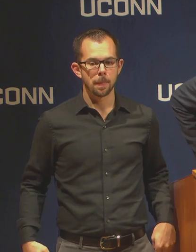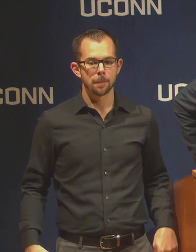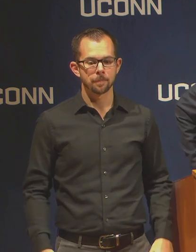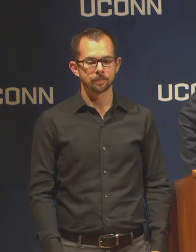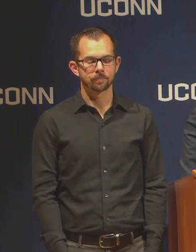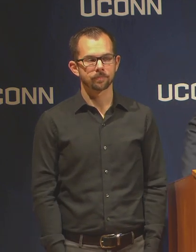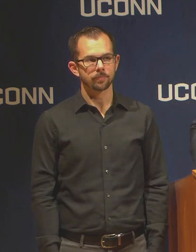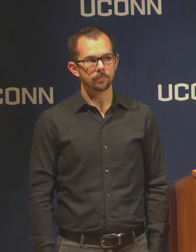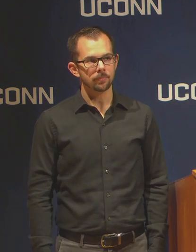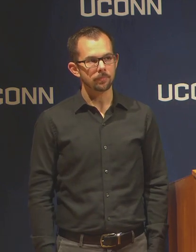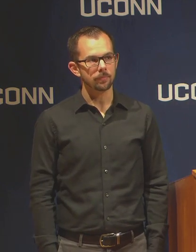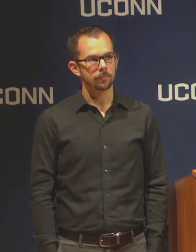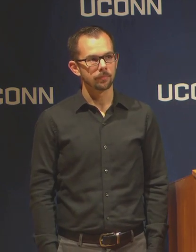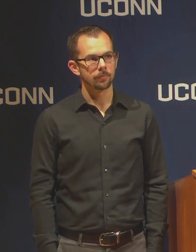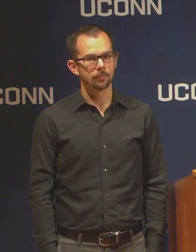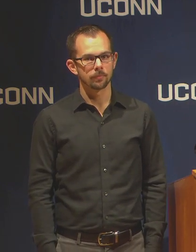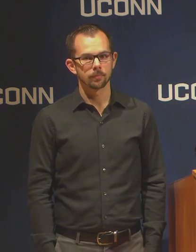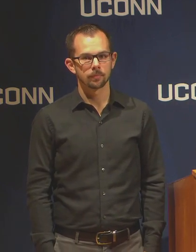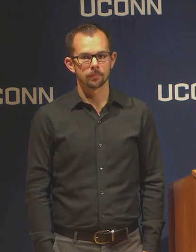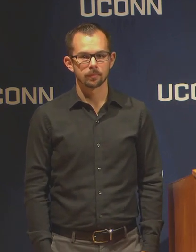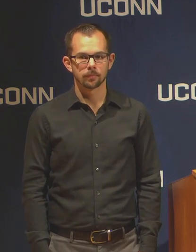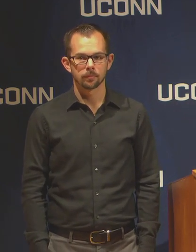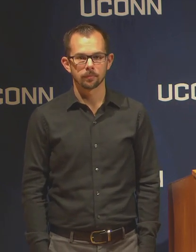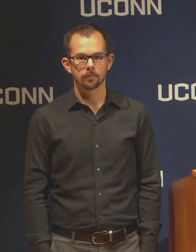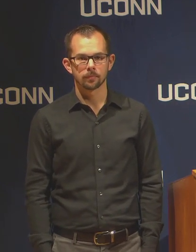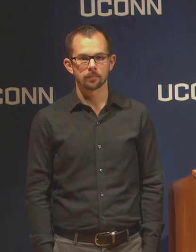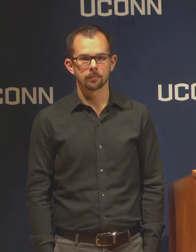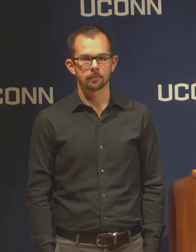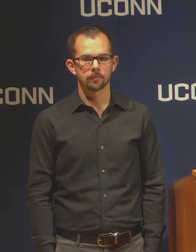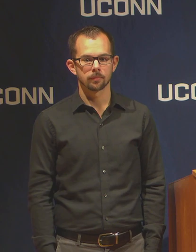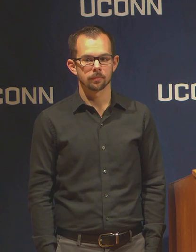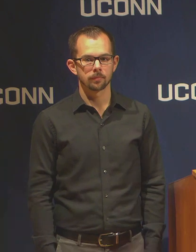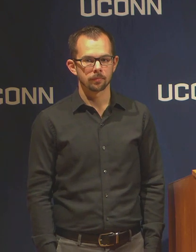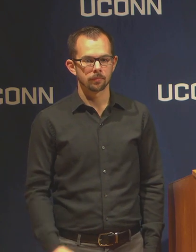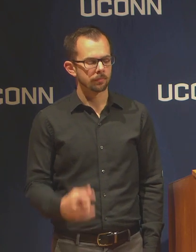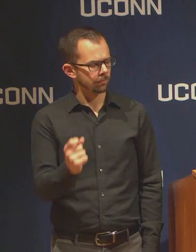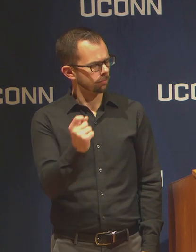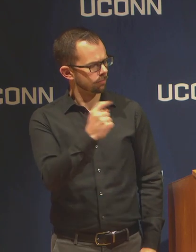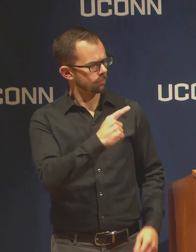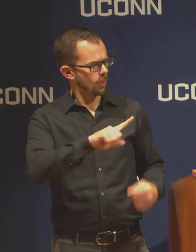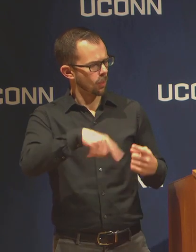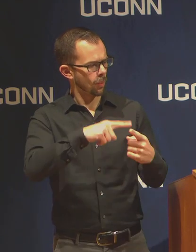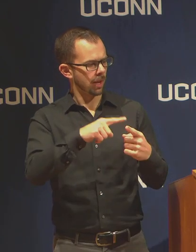How long ago did we go down? Just a few seconds? Okay.